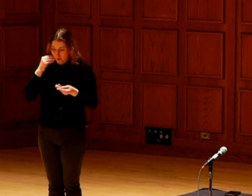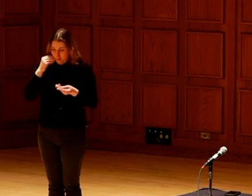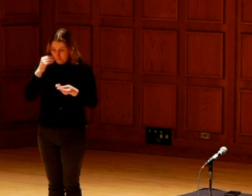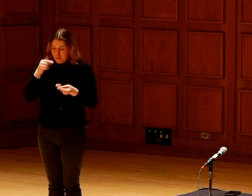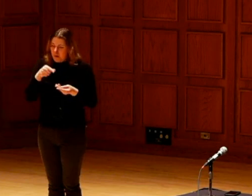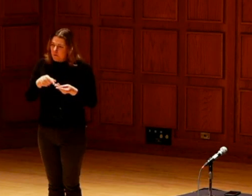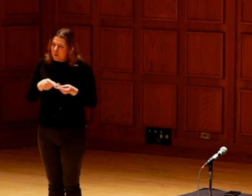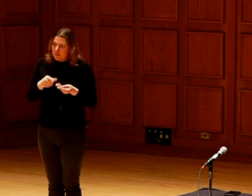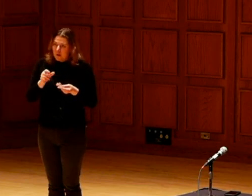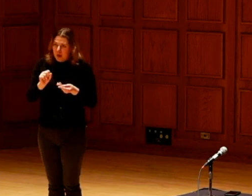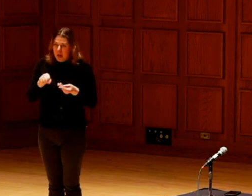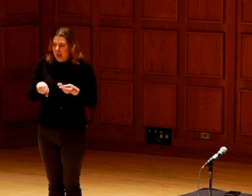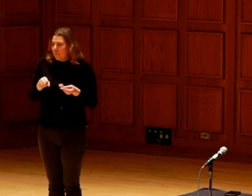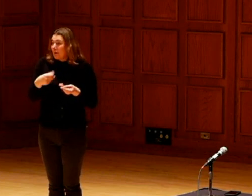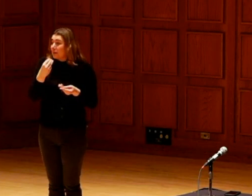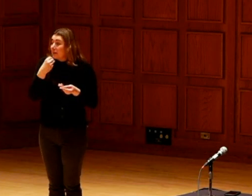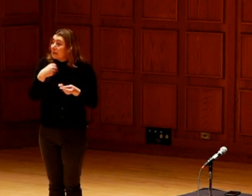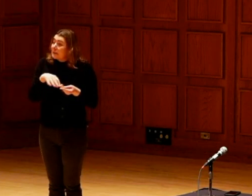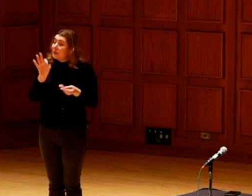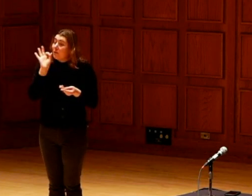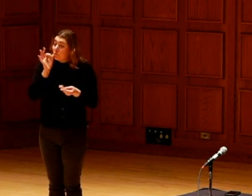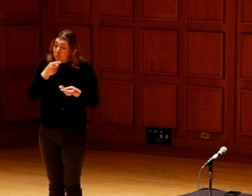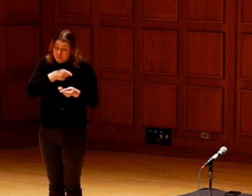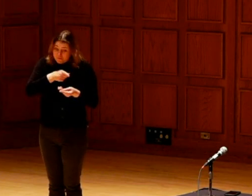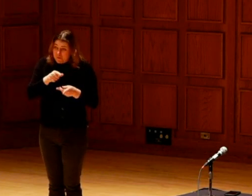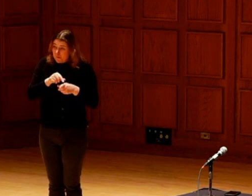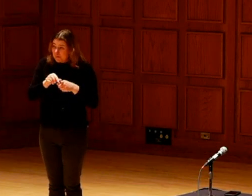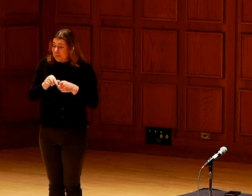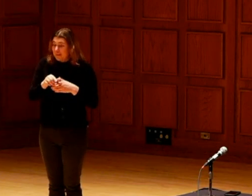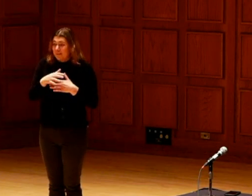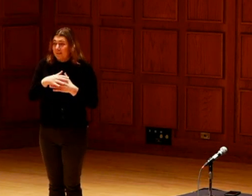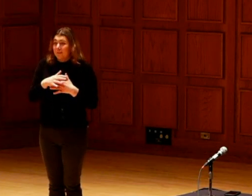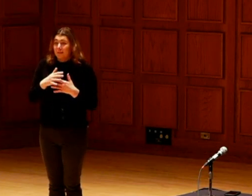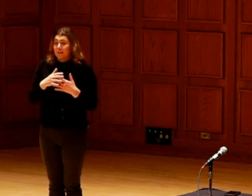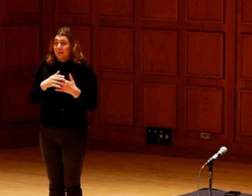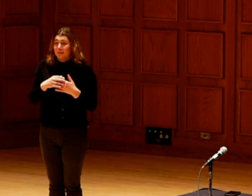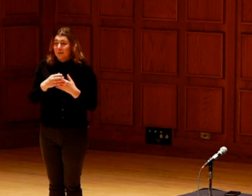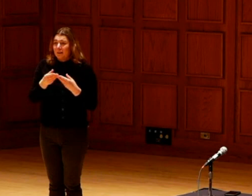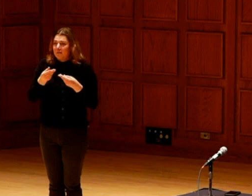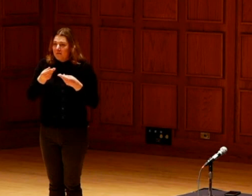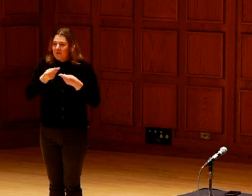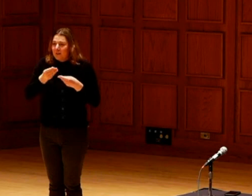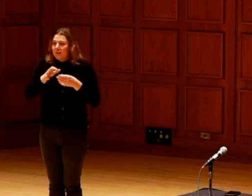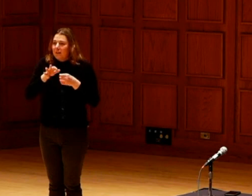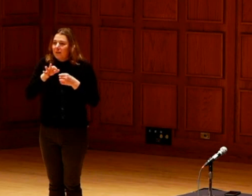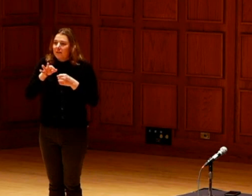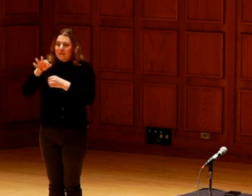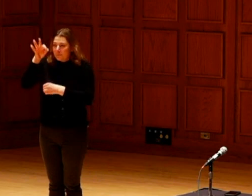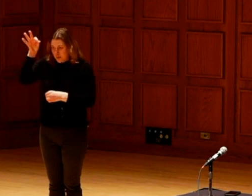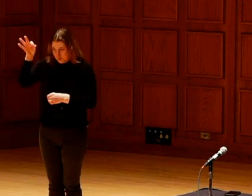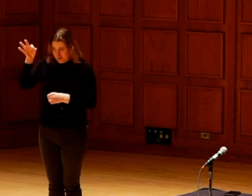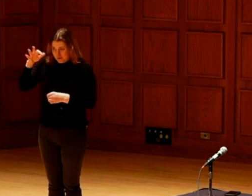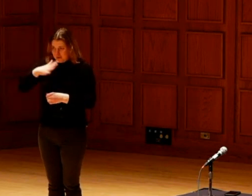When you get to consume the fruits of those seeds, it feeds